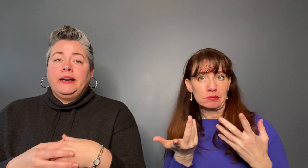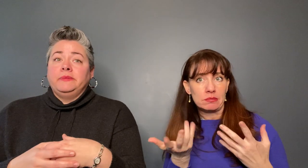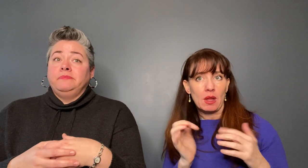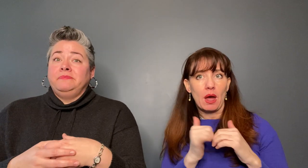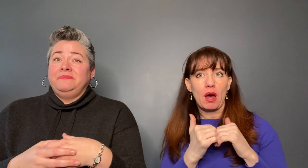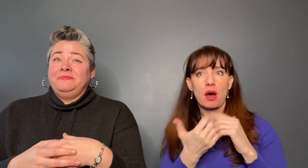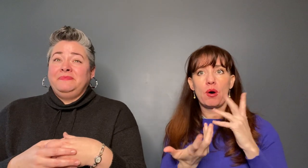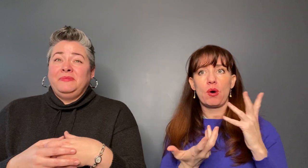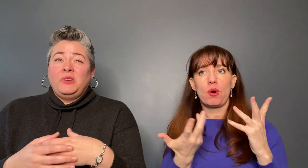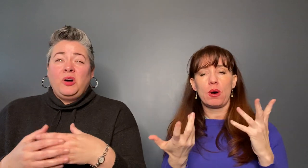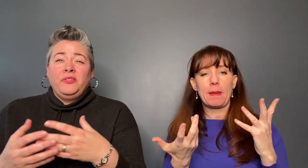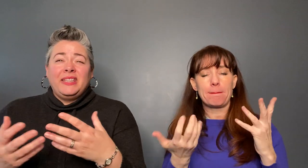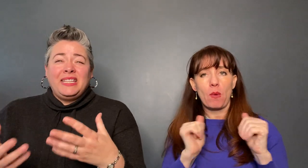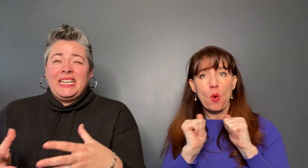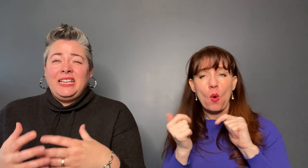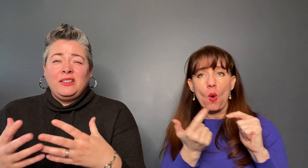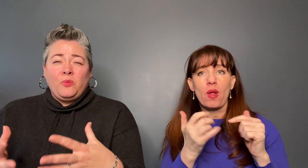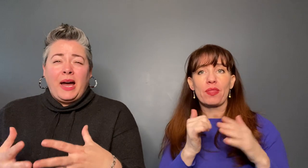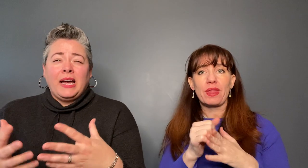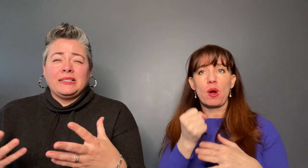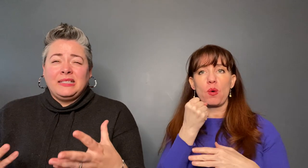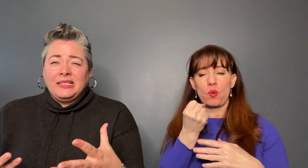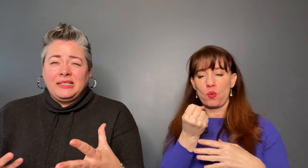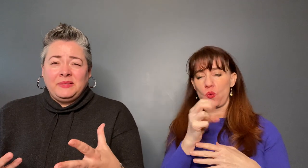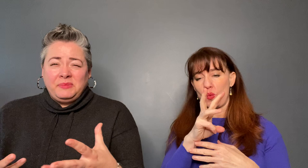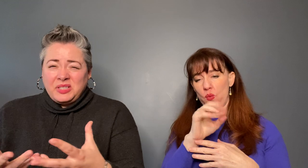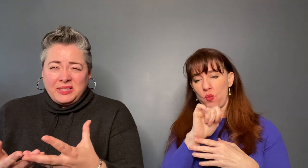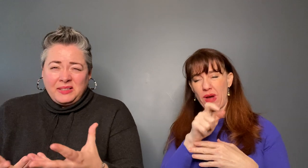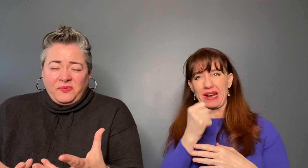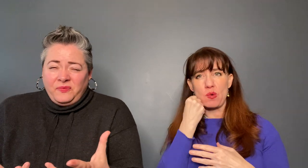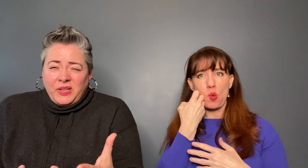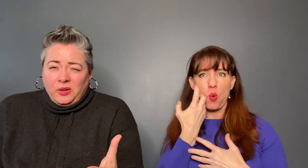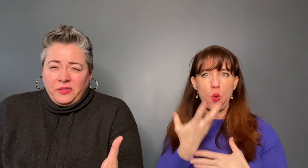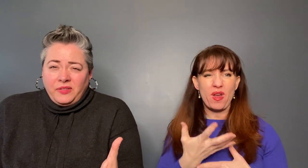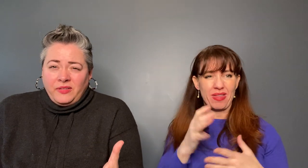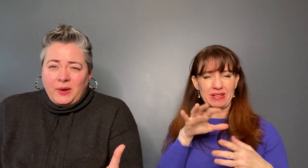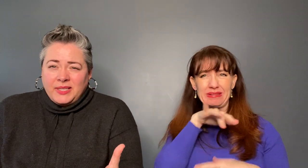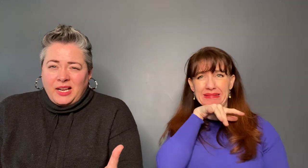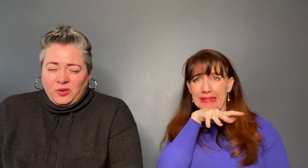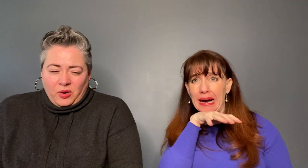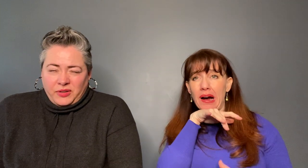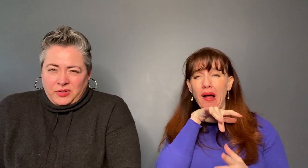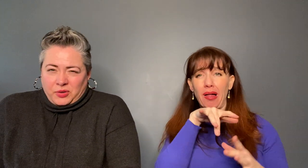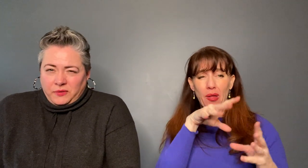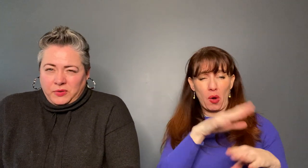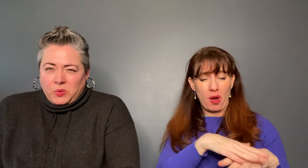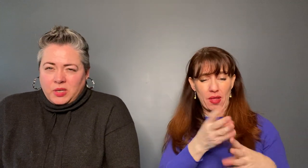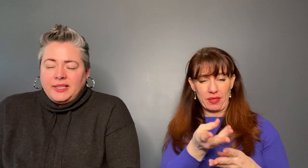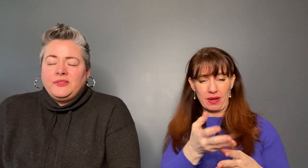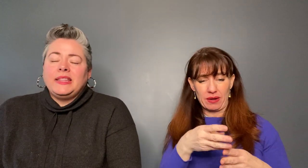all the heat, the wax, just the filth that was down there. All the dirt floors